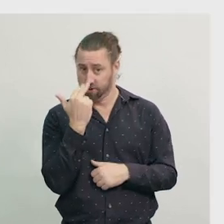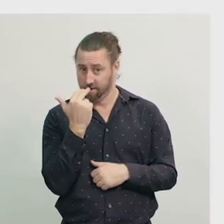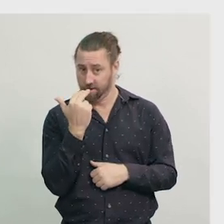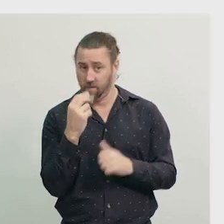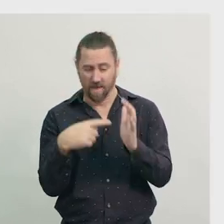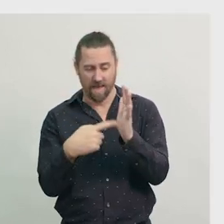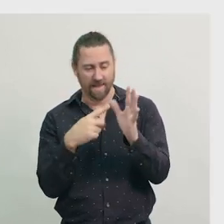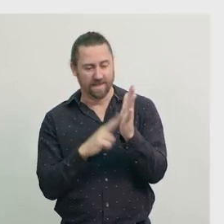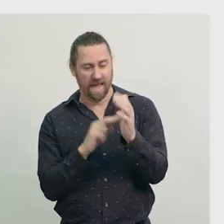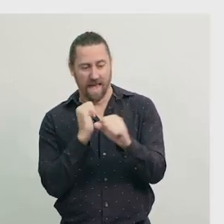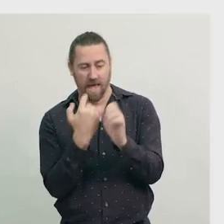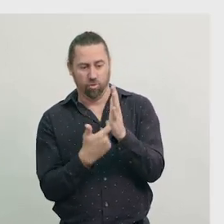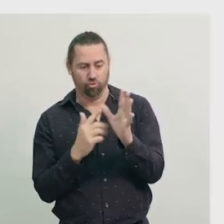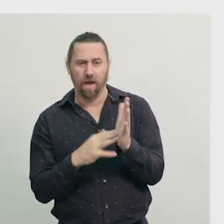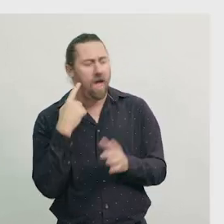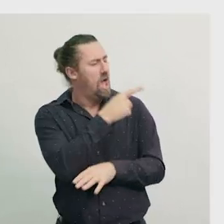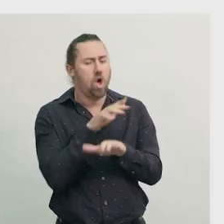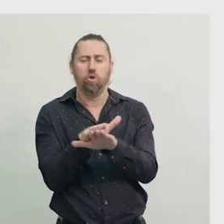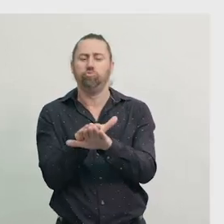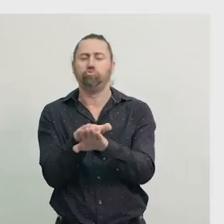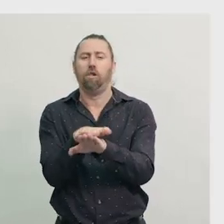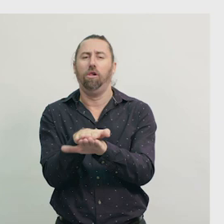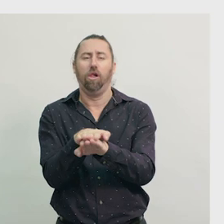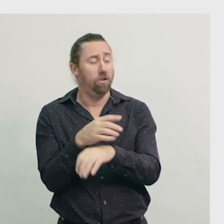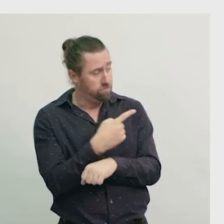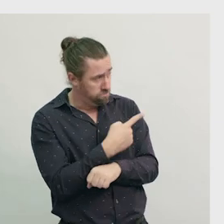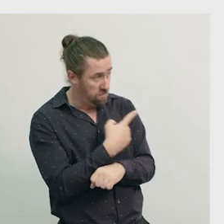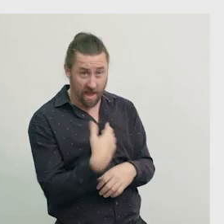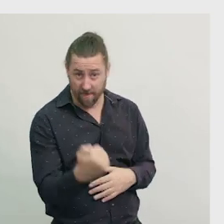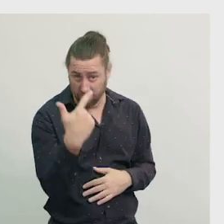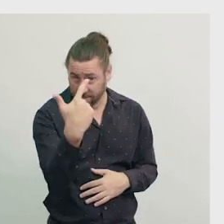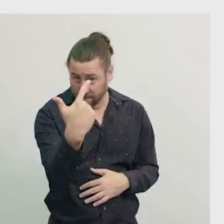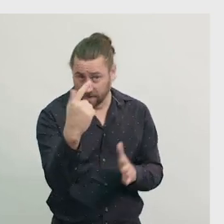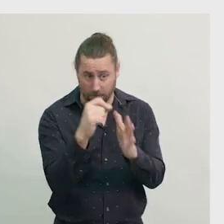Can you see the swimming turtle? Let's try making it with our 7 tangram pieces.